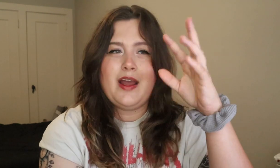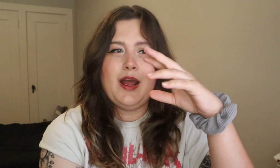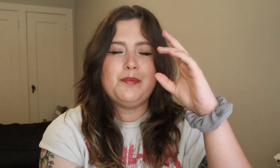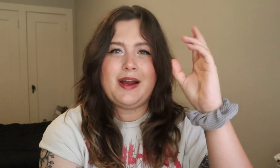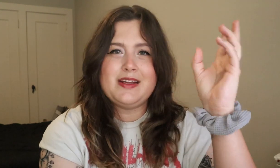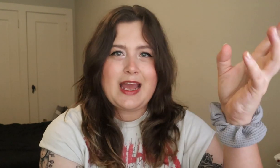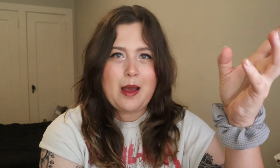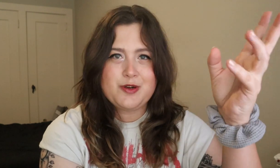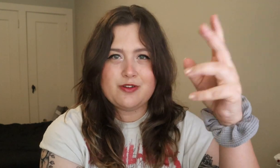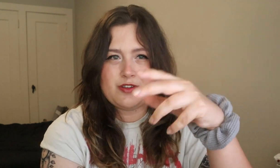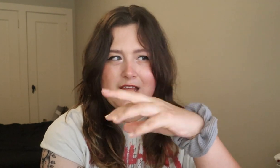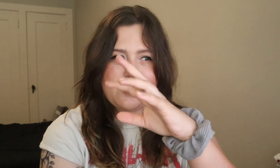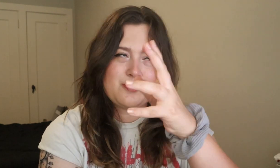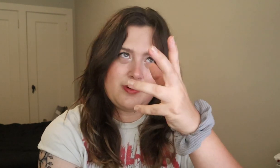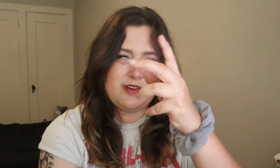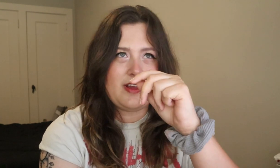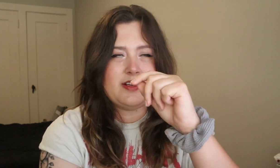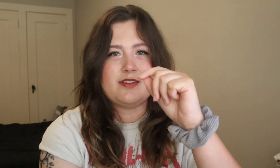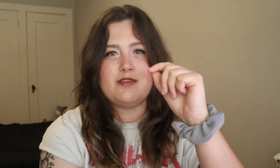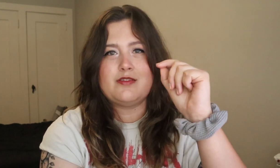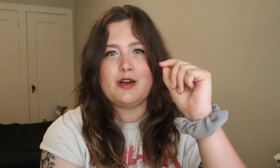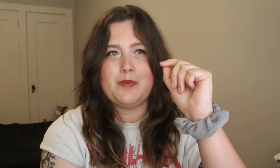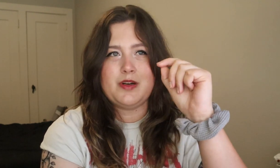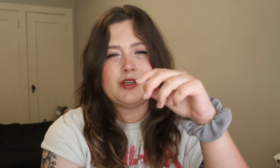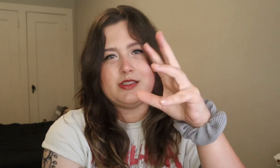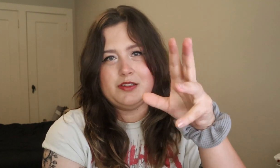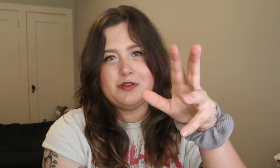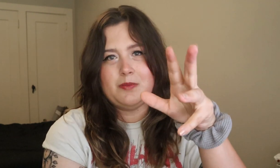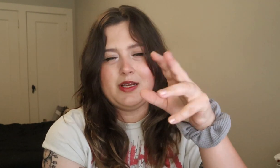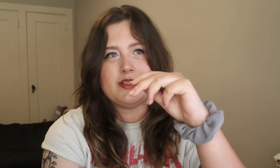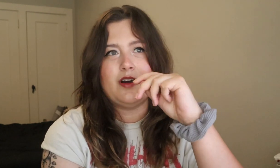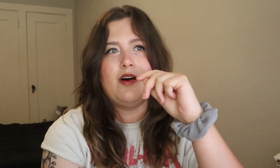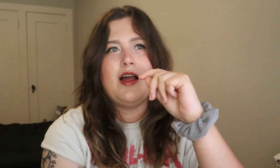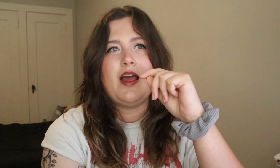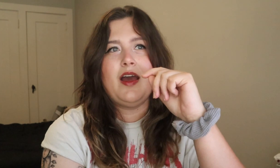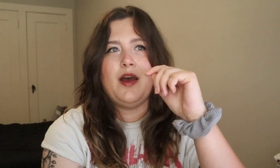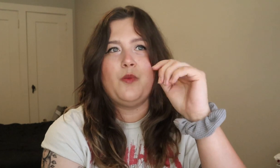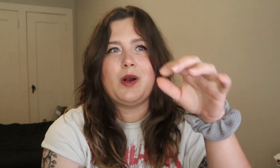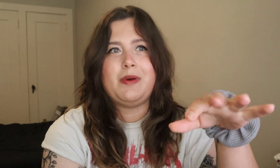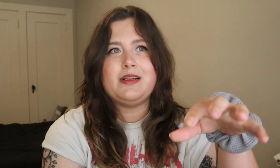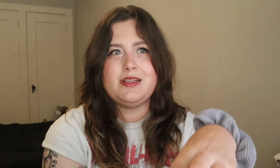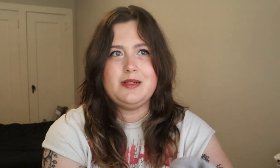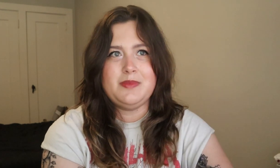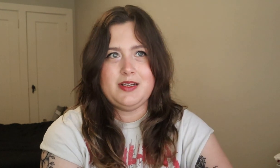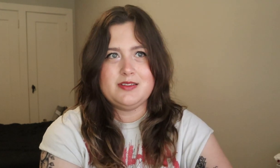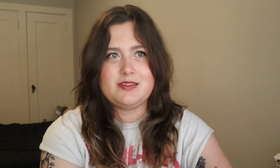And my captioner slash sort of ASL interpreter, because he knew some ASL, and one of my teammates